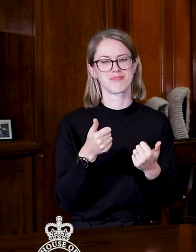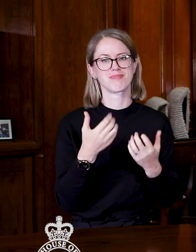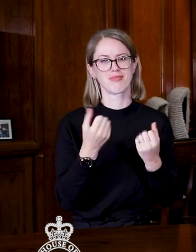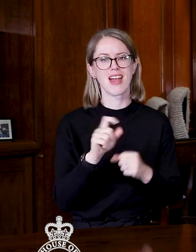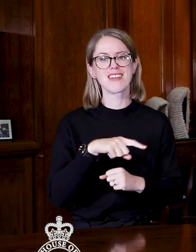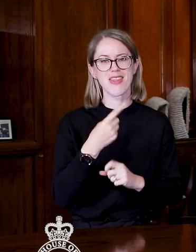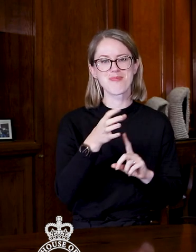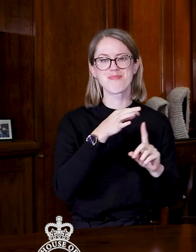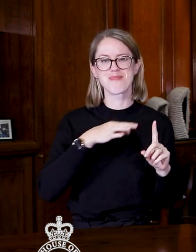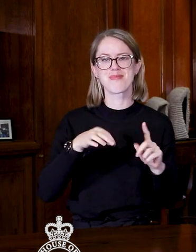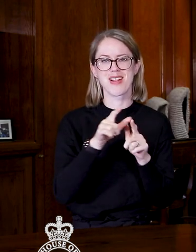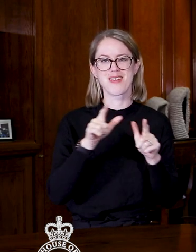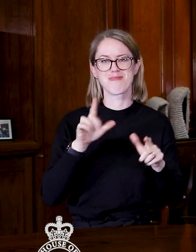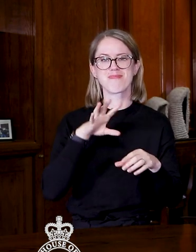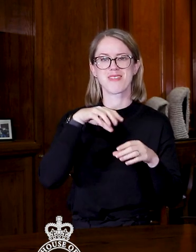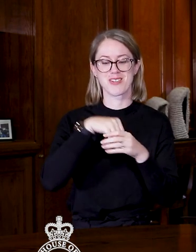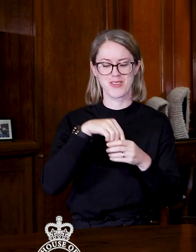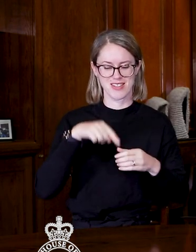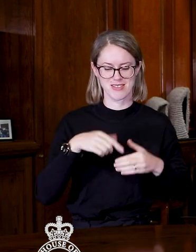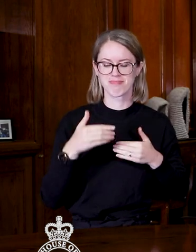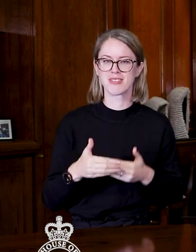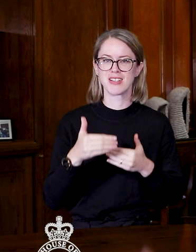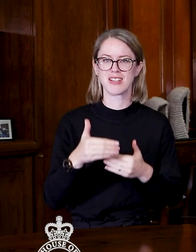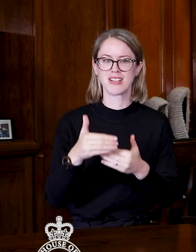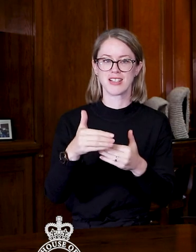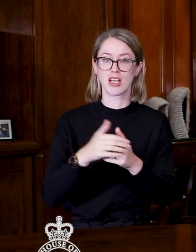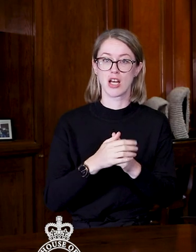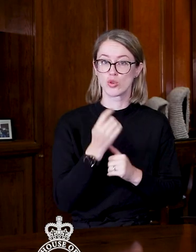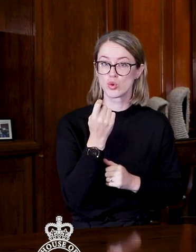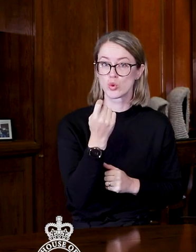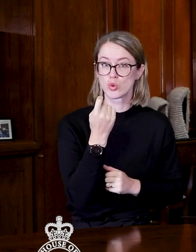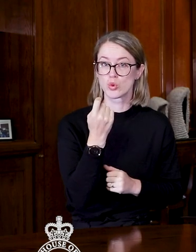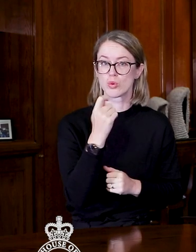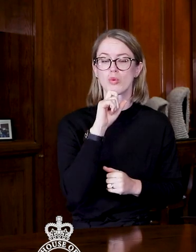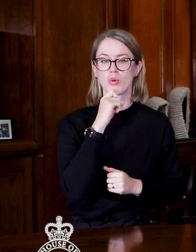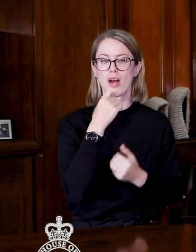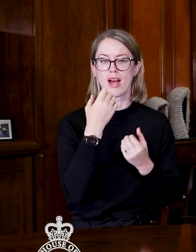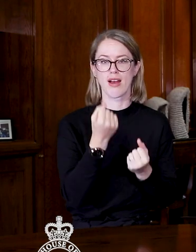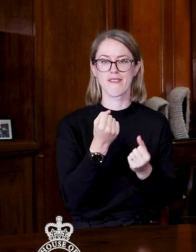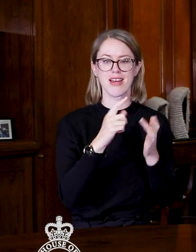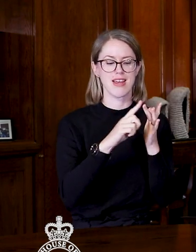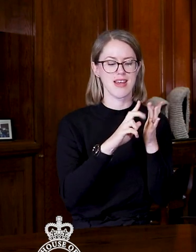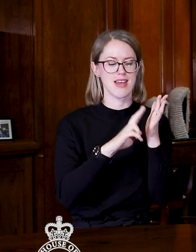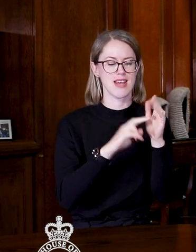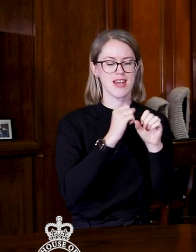Pacific Language into our series and very shortly we're going to have Ingrid Leary saying